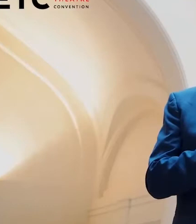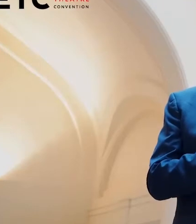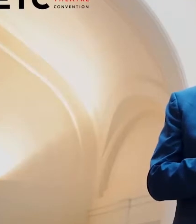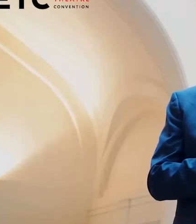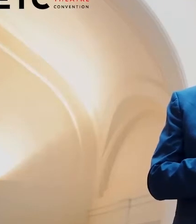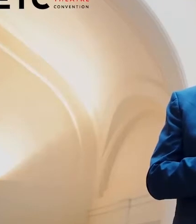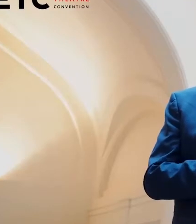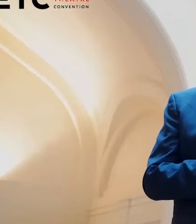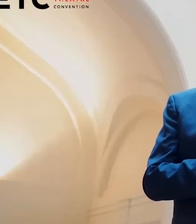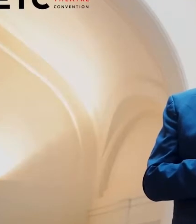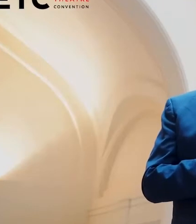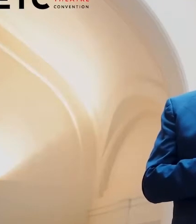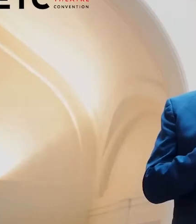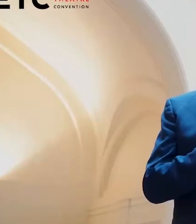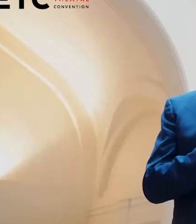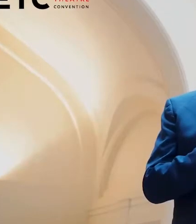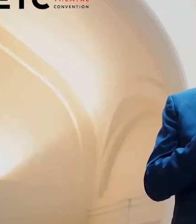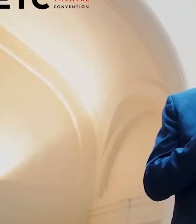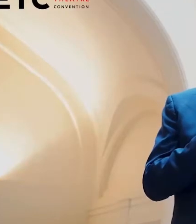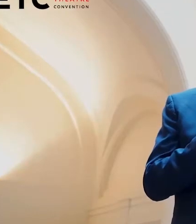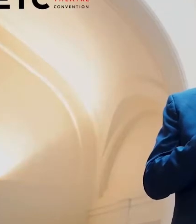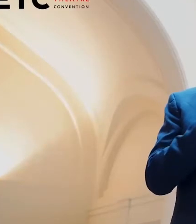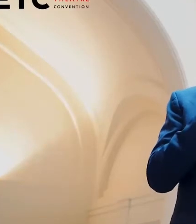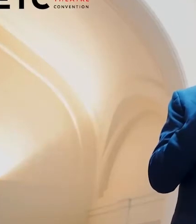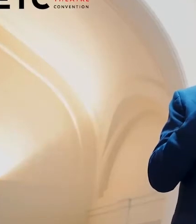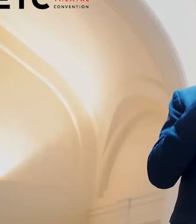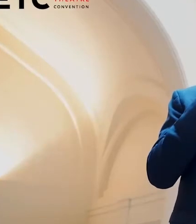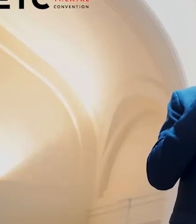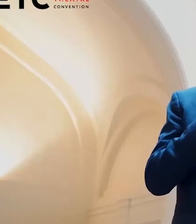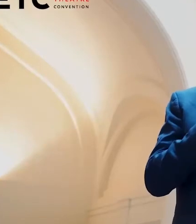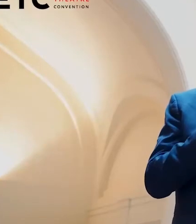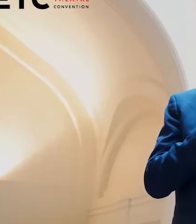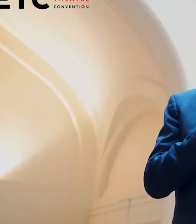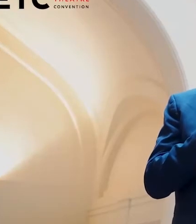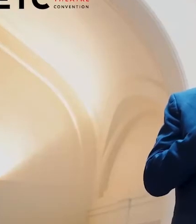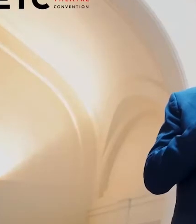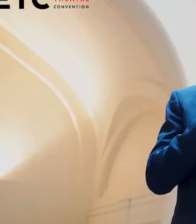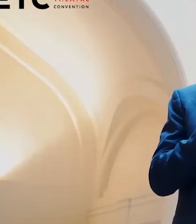our aim is to first highlight the importance and relevance